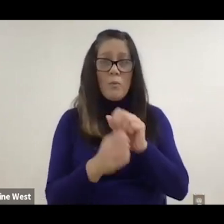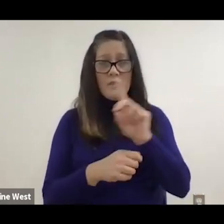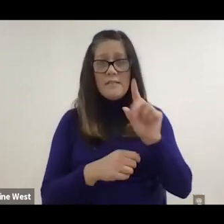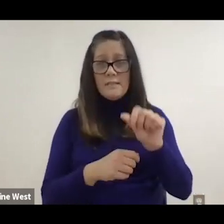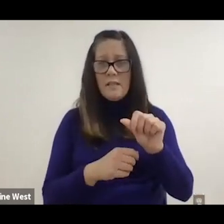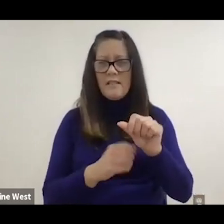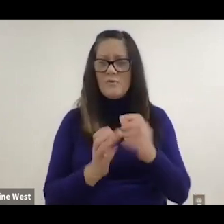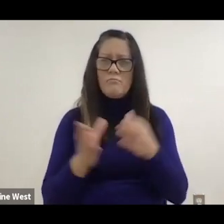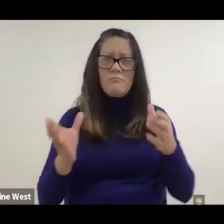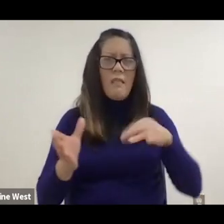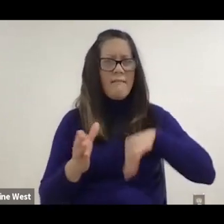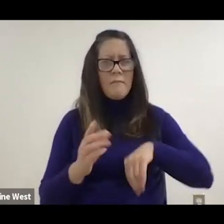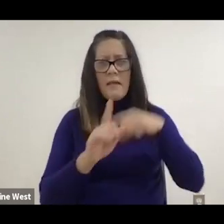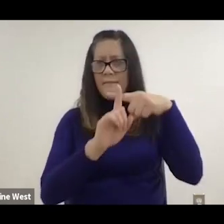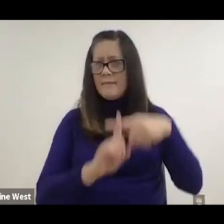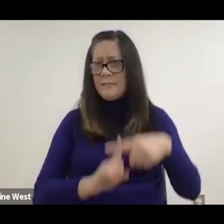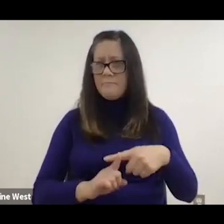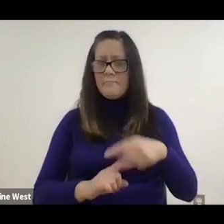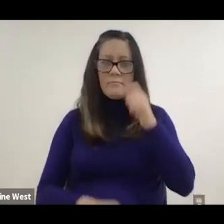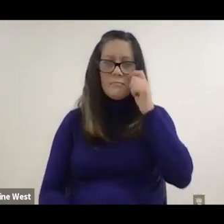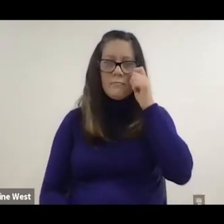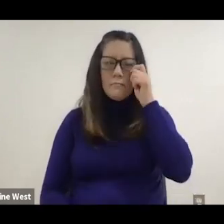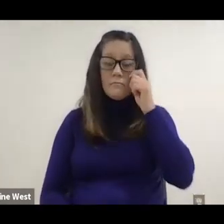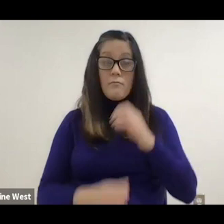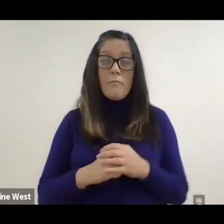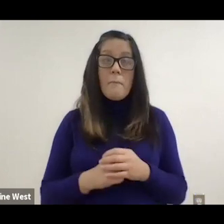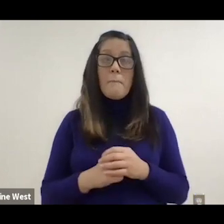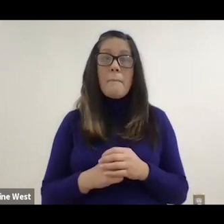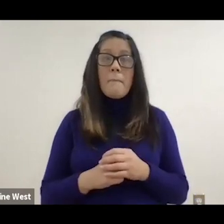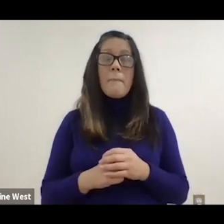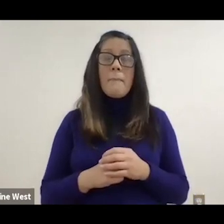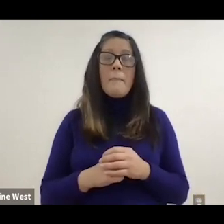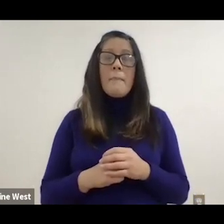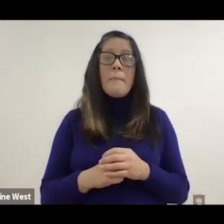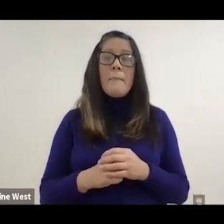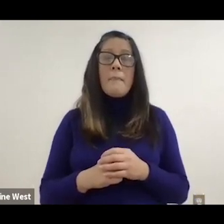individuals with disabilities. But there are barriers for people with disabilities